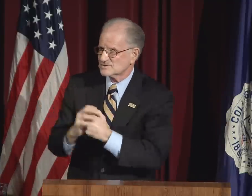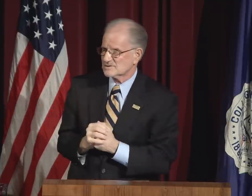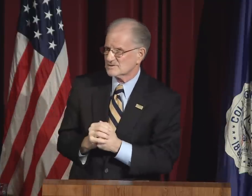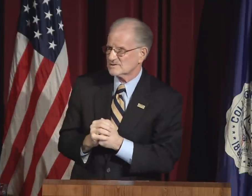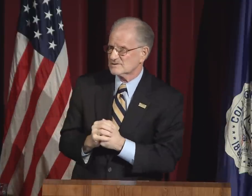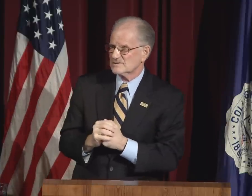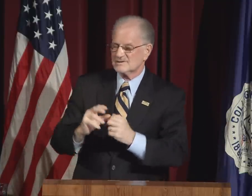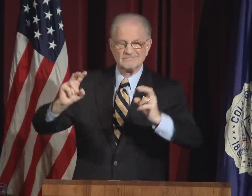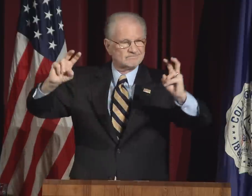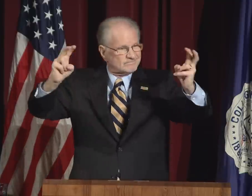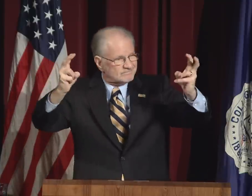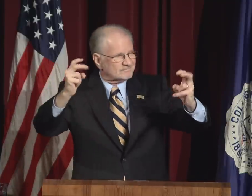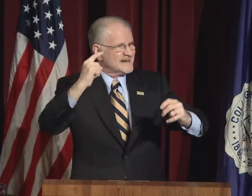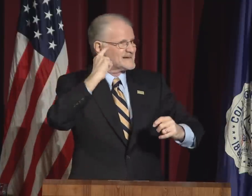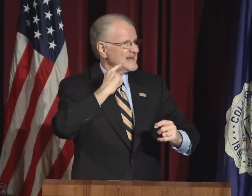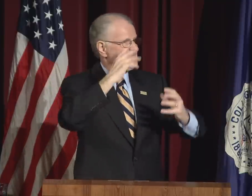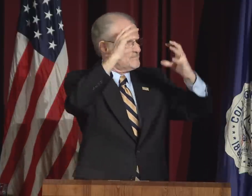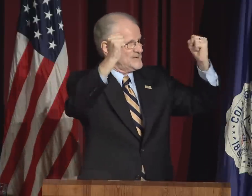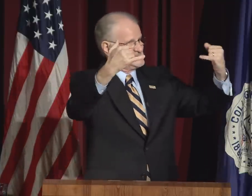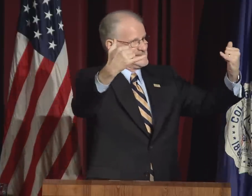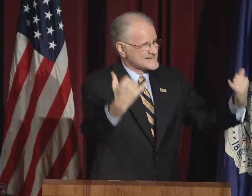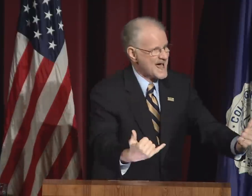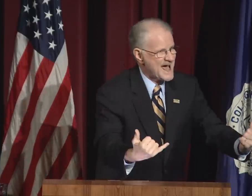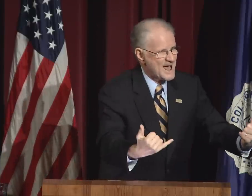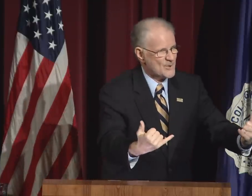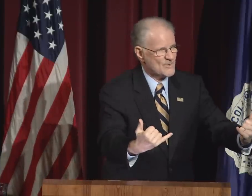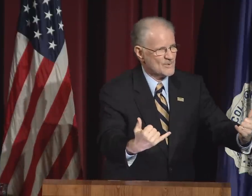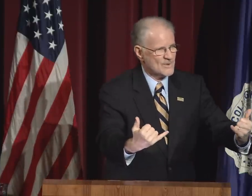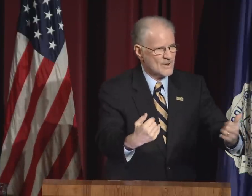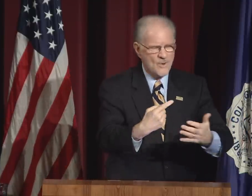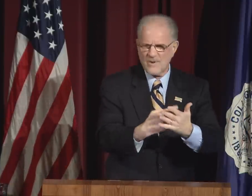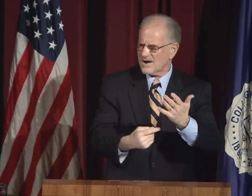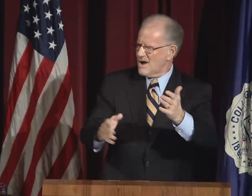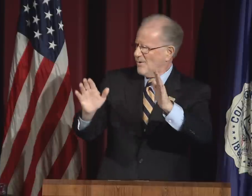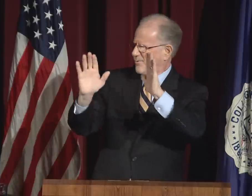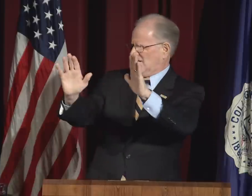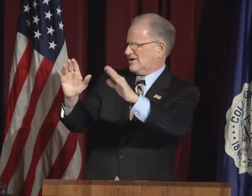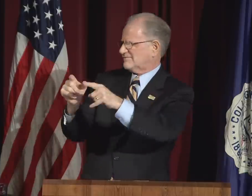of American society's diverse coalition.